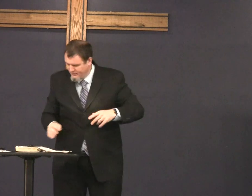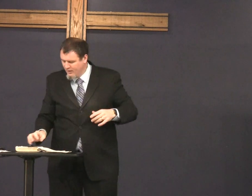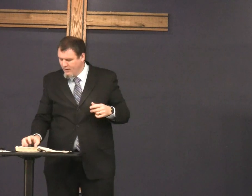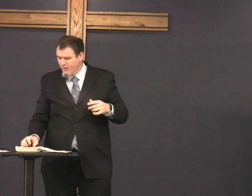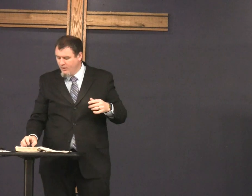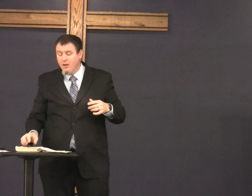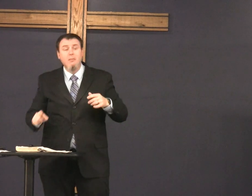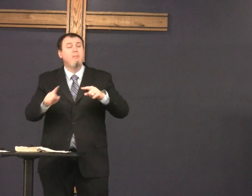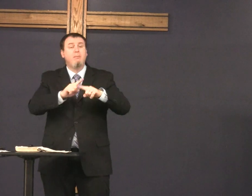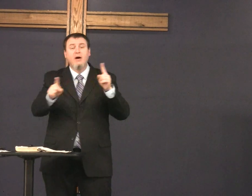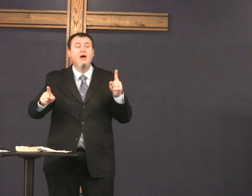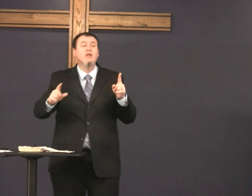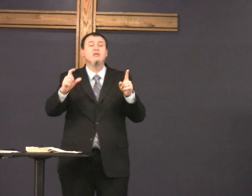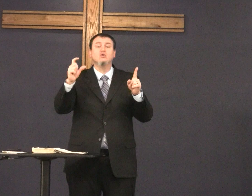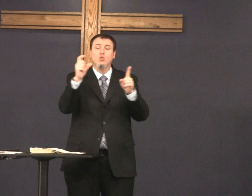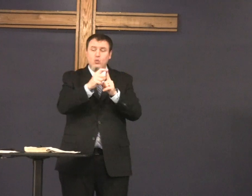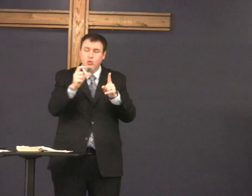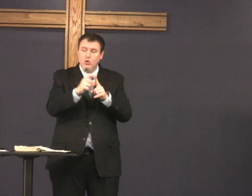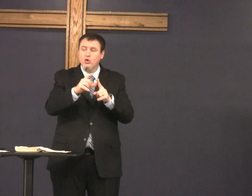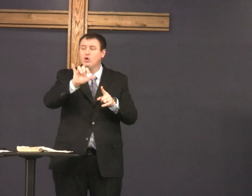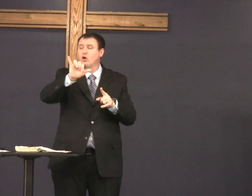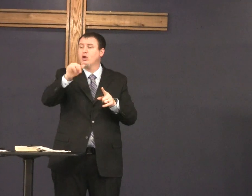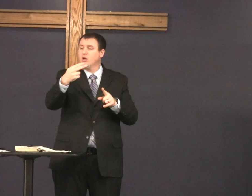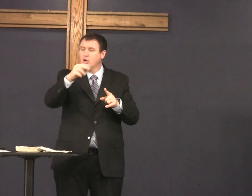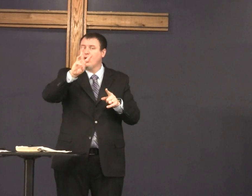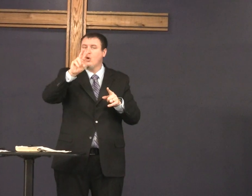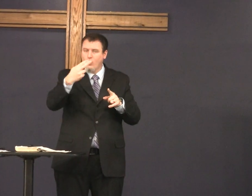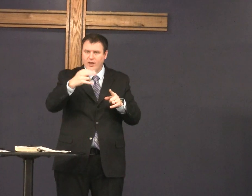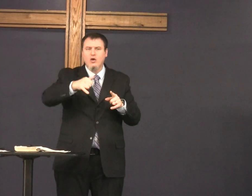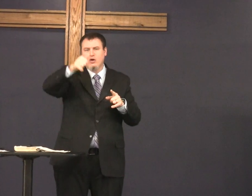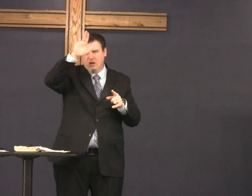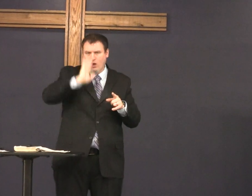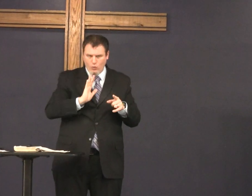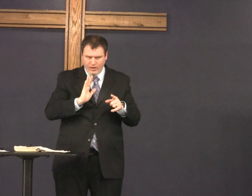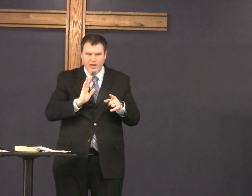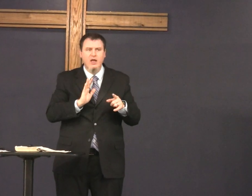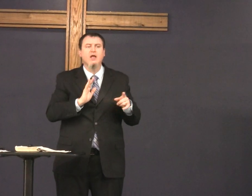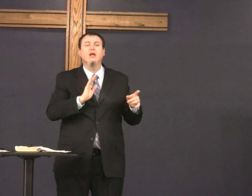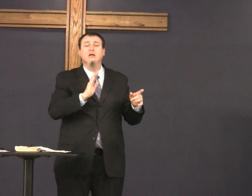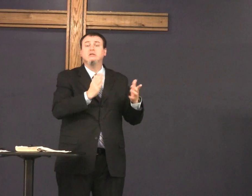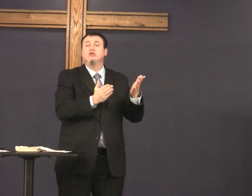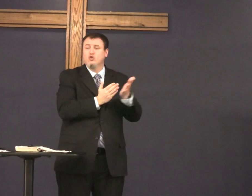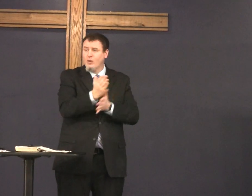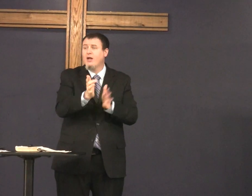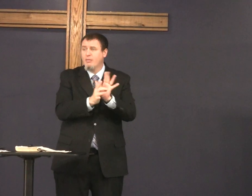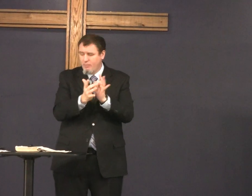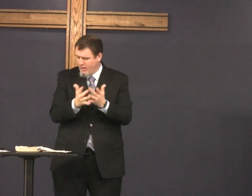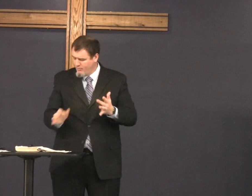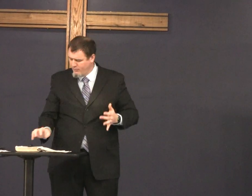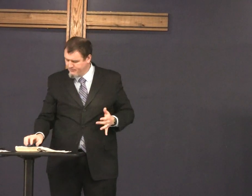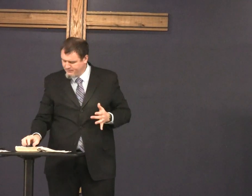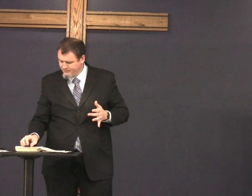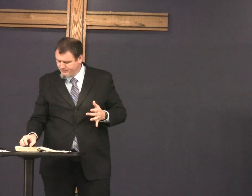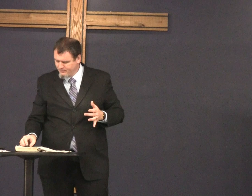we'll see this soon but the word Yahweh throughout the Bible